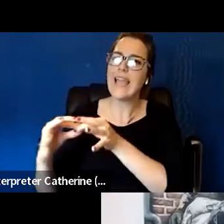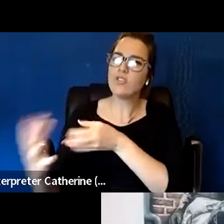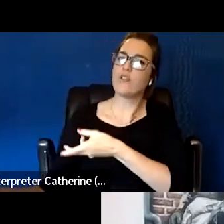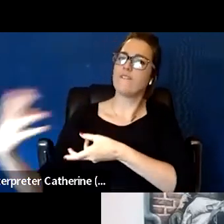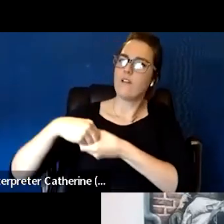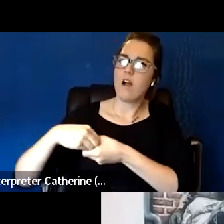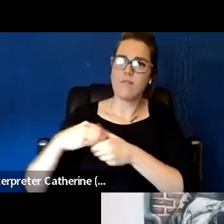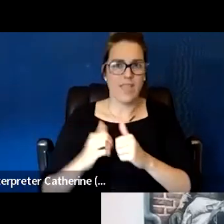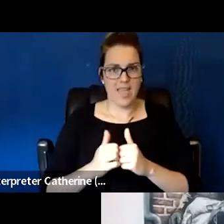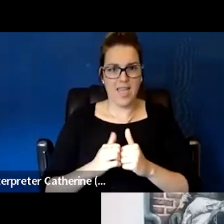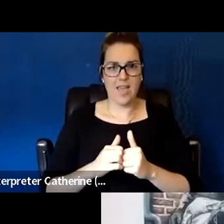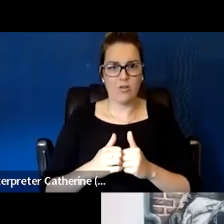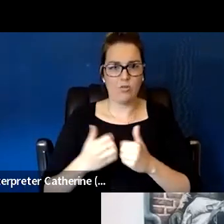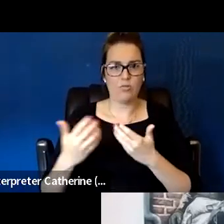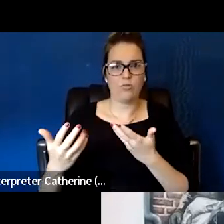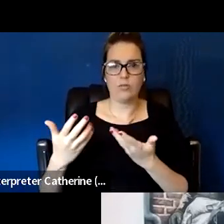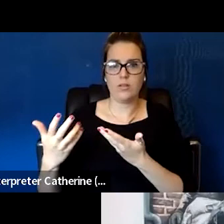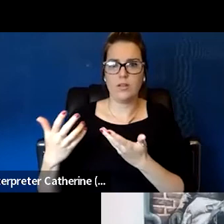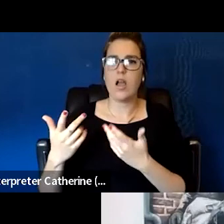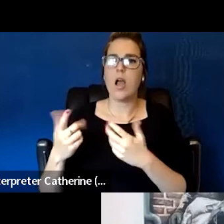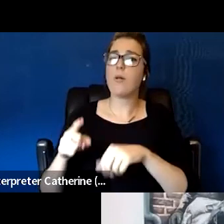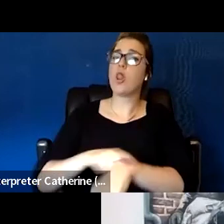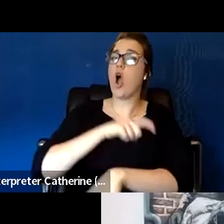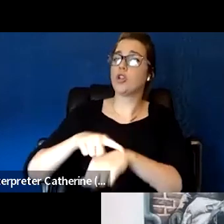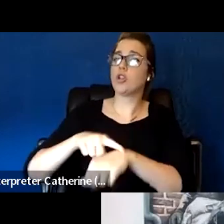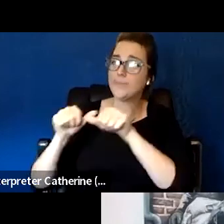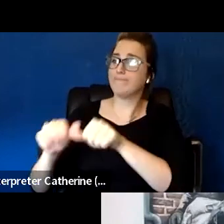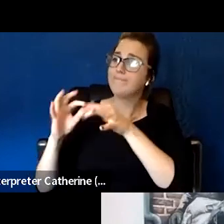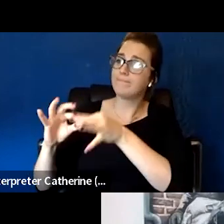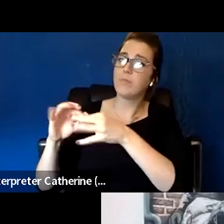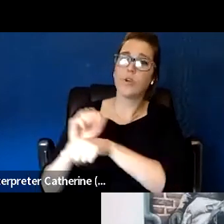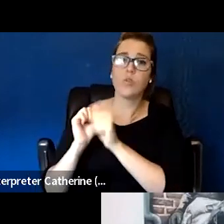And so Donald, you had mentioned earlier that that's actually one of your three takeaways.